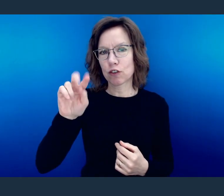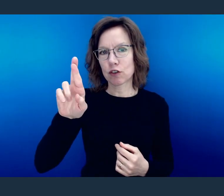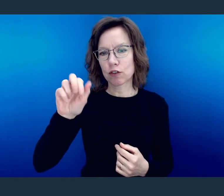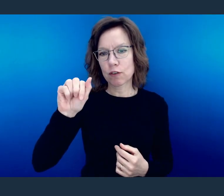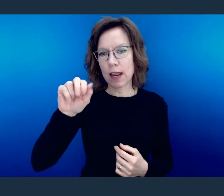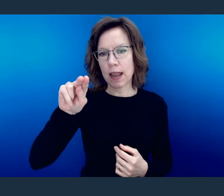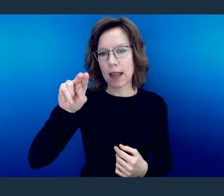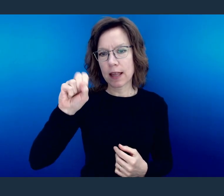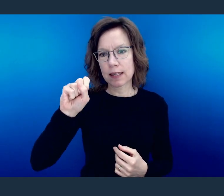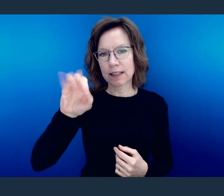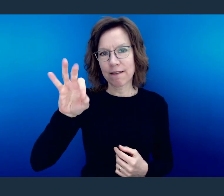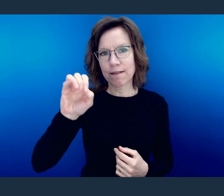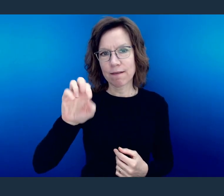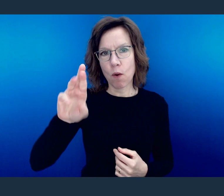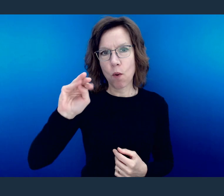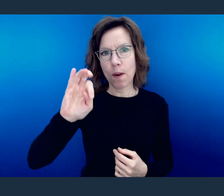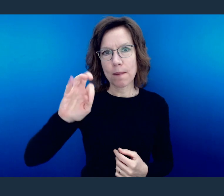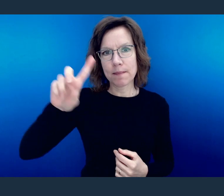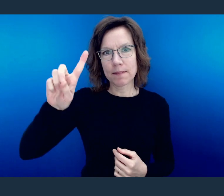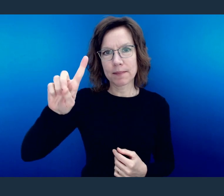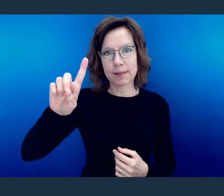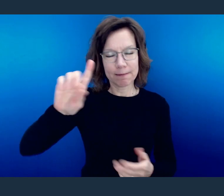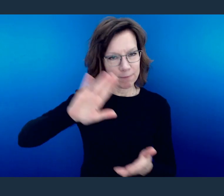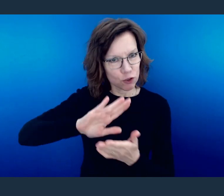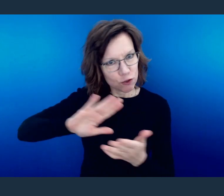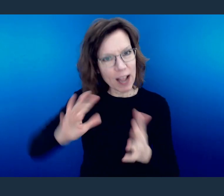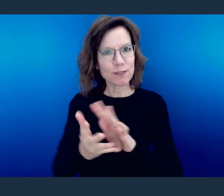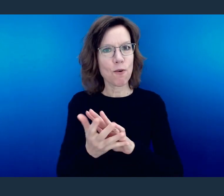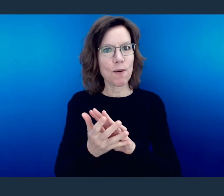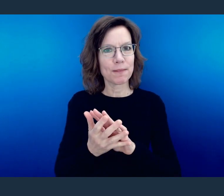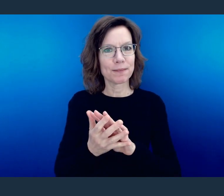Let me pray for you.